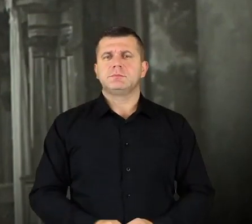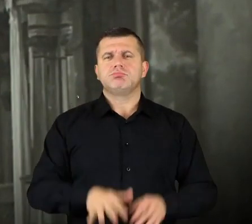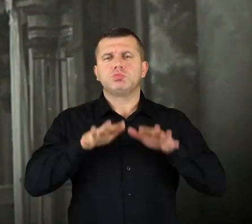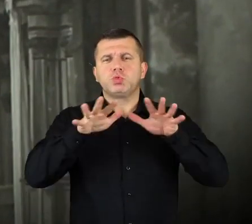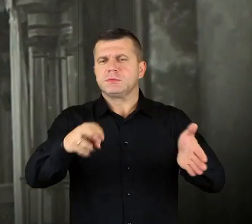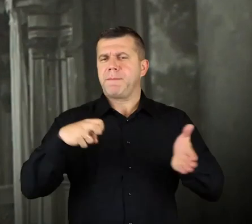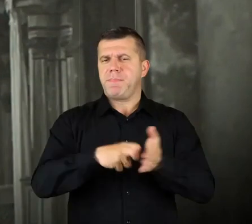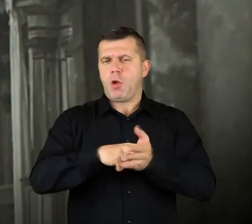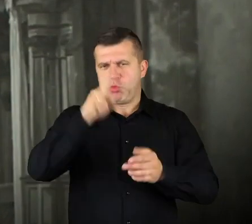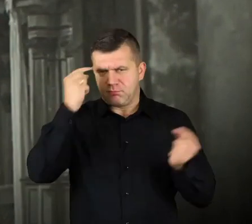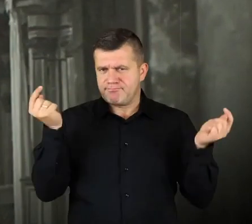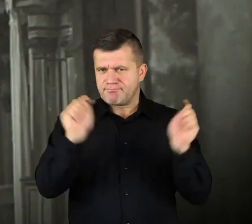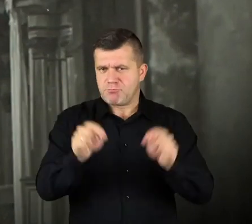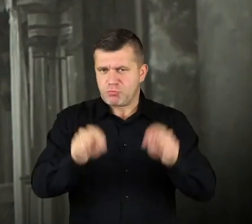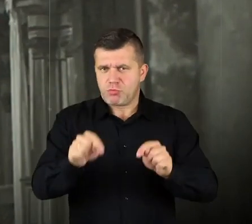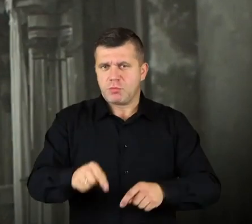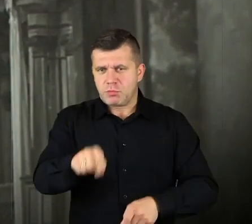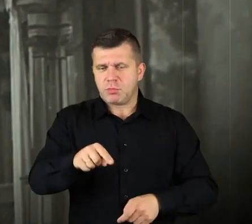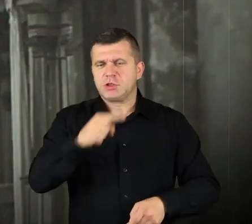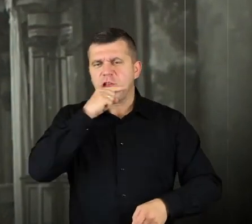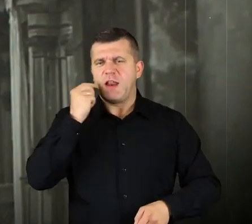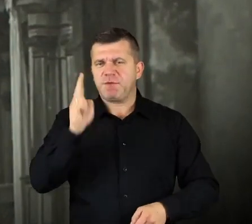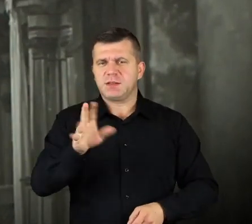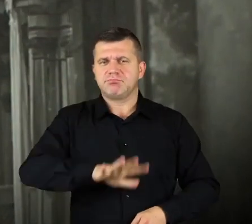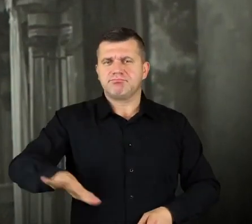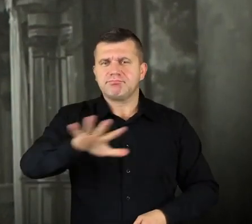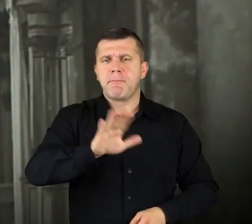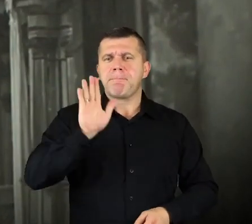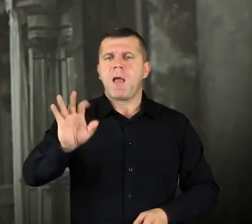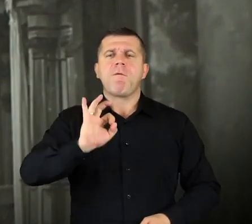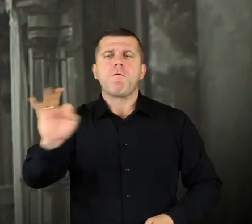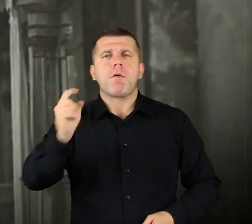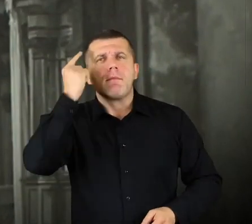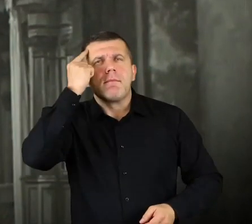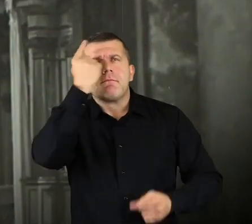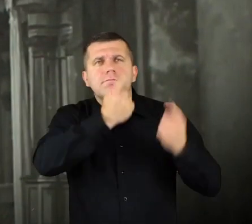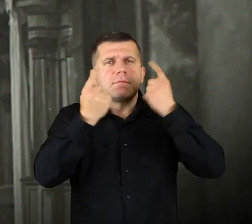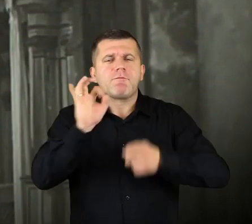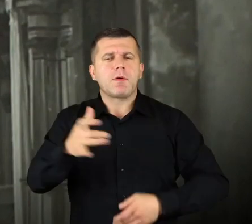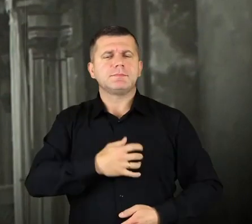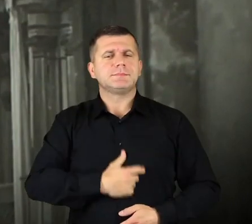There’s a lot of pilgrims coming here, to this hill in Czerwińsk, they all have their intentions in hearts.